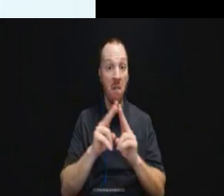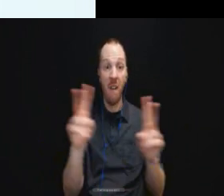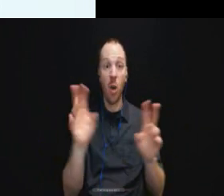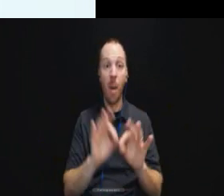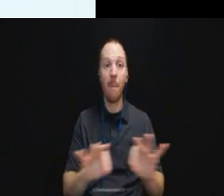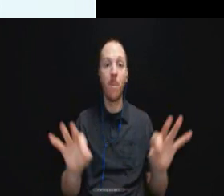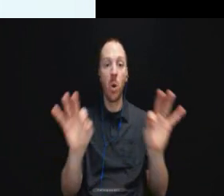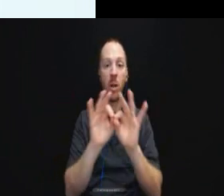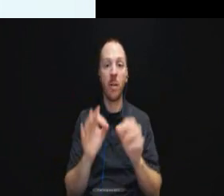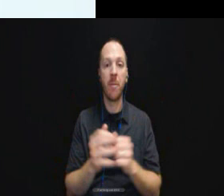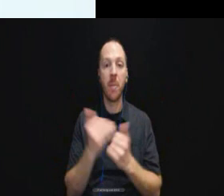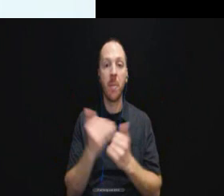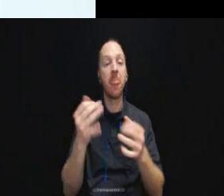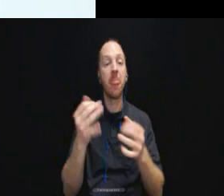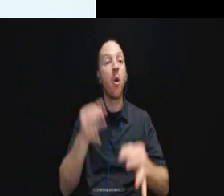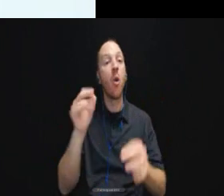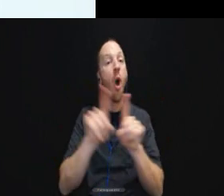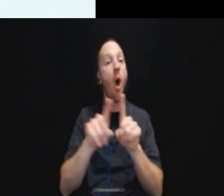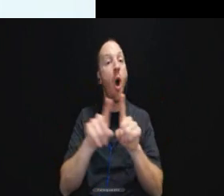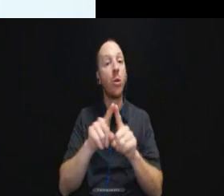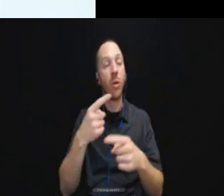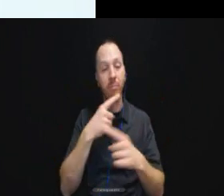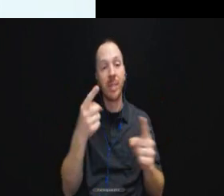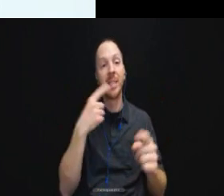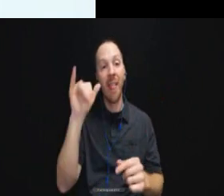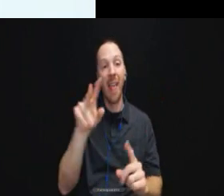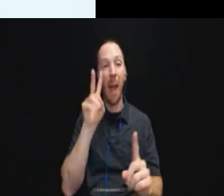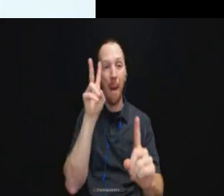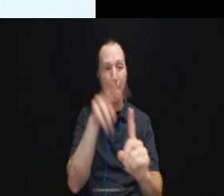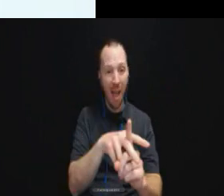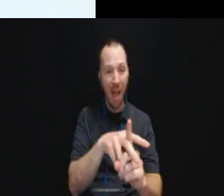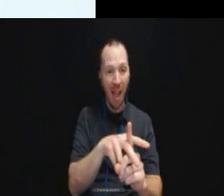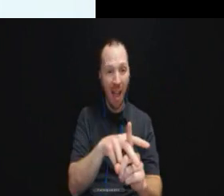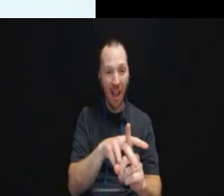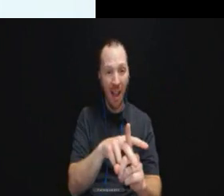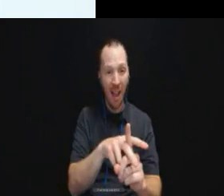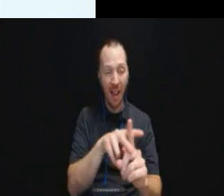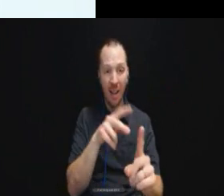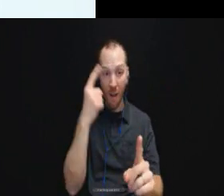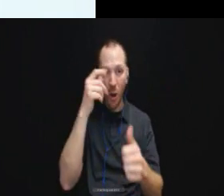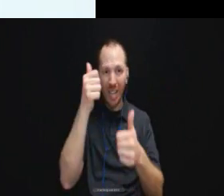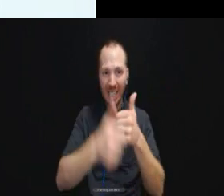And the court also said that that applied even for religious services, even though the